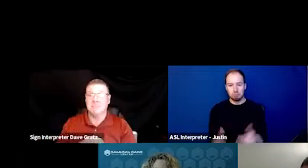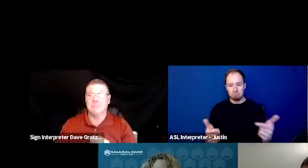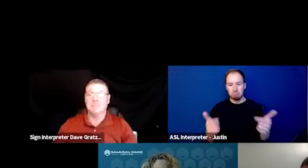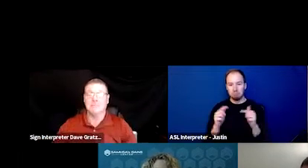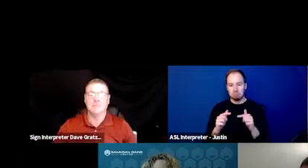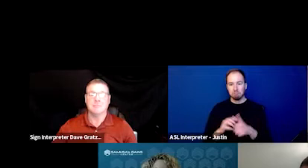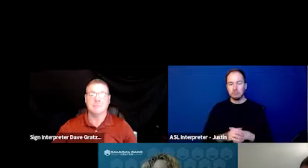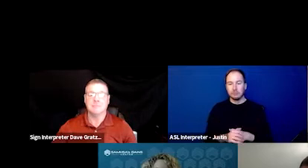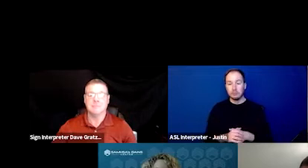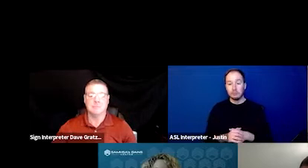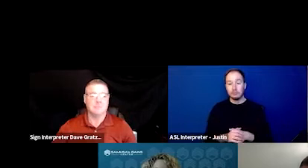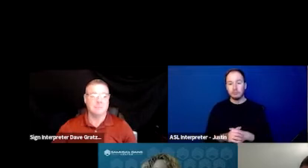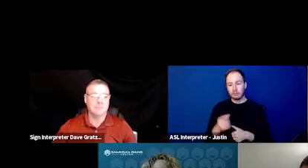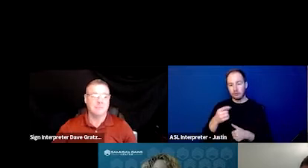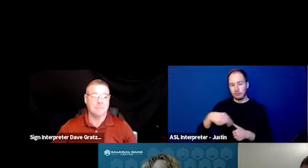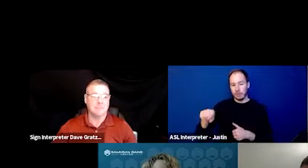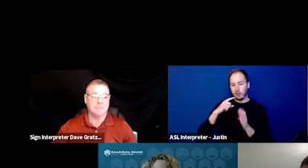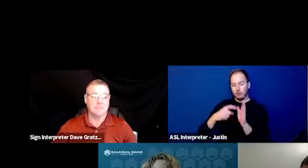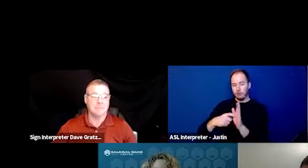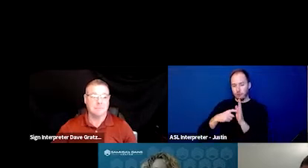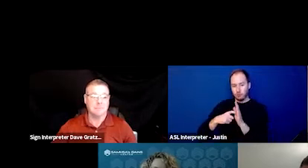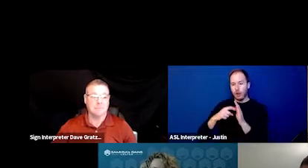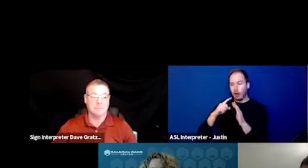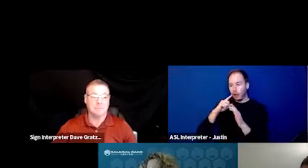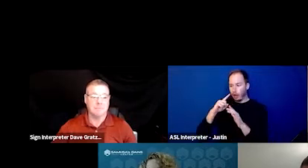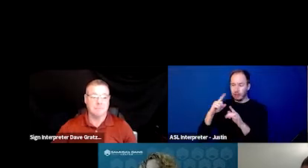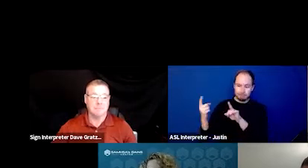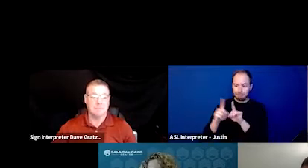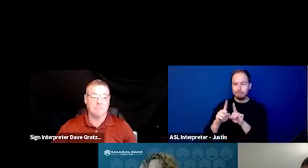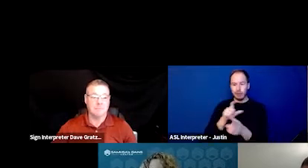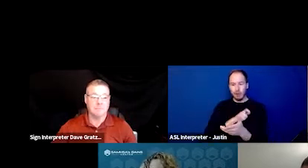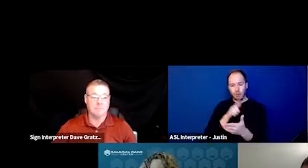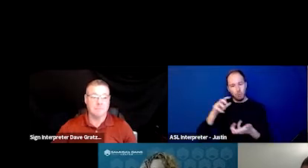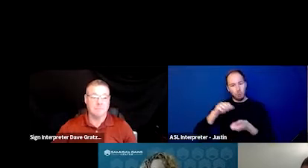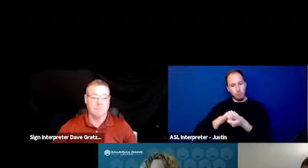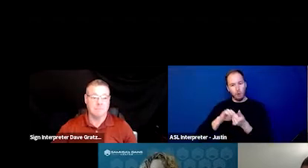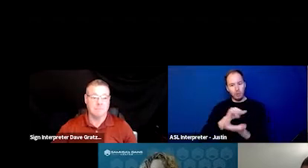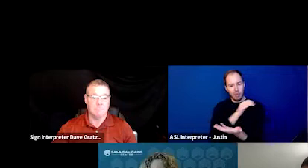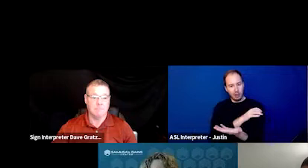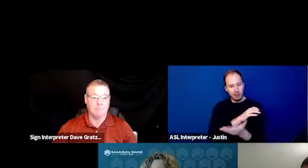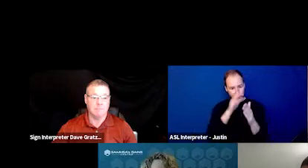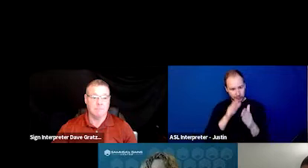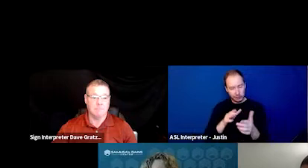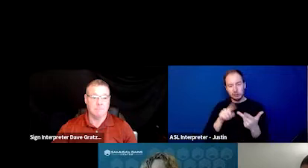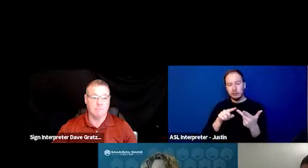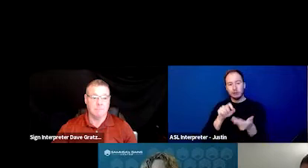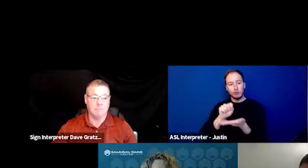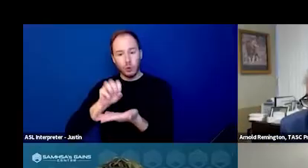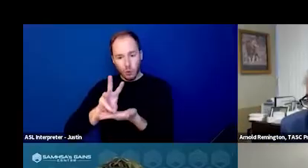They rely on a dedicated officer, partnered with a clinician. Some, a social worker and sometimes fire or EMS